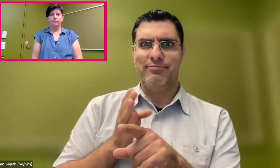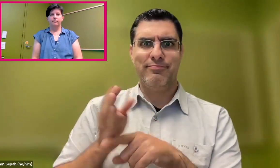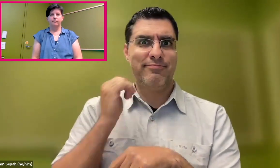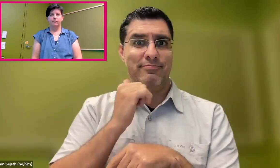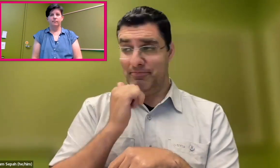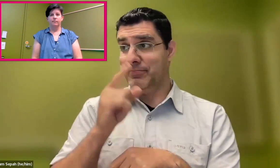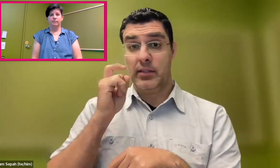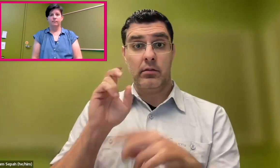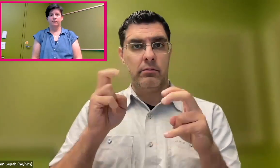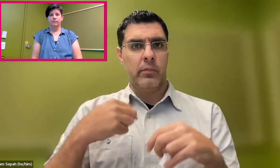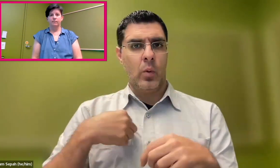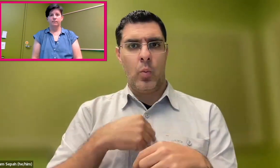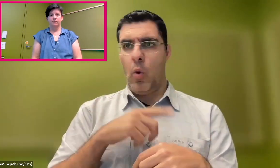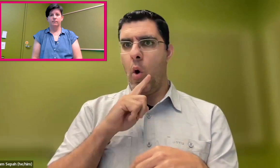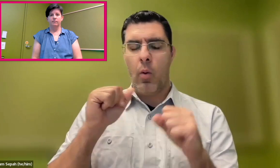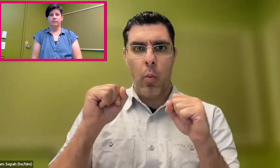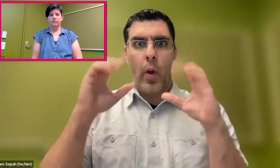going through different experiences at work.